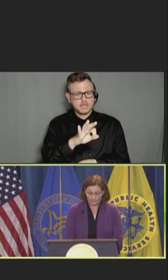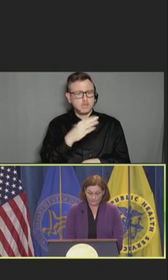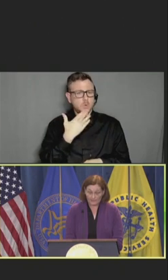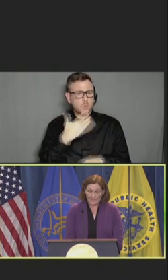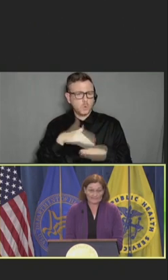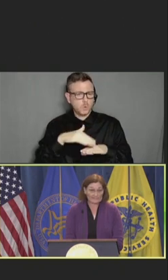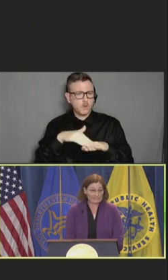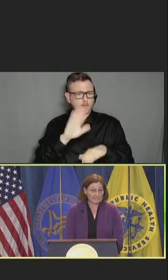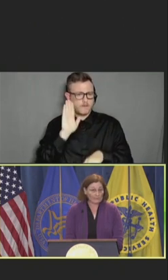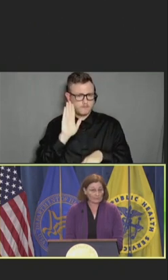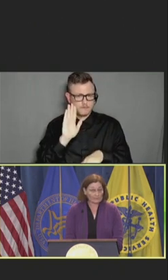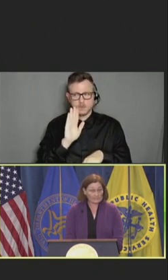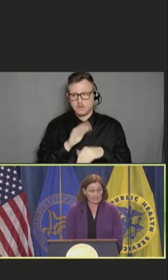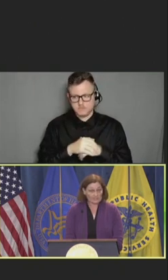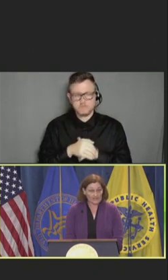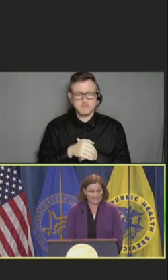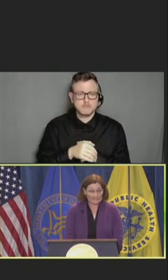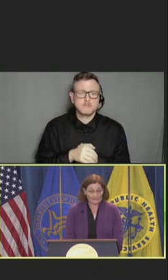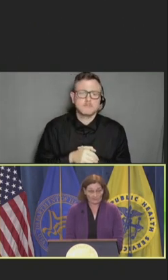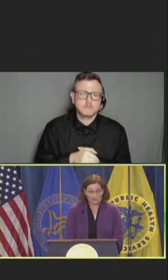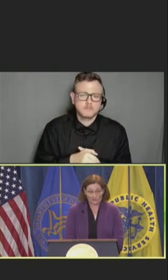And as I just said, we'll be issuing guidance in the future.